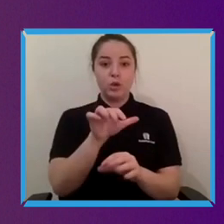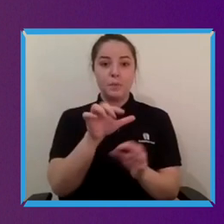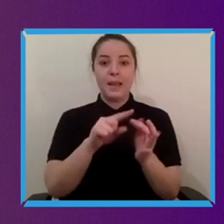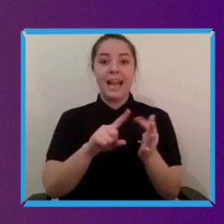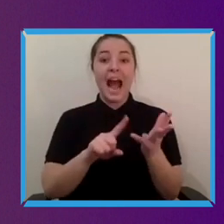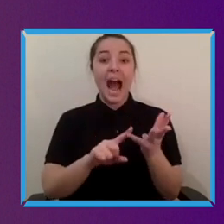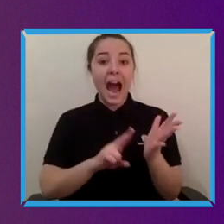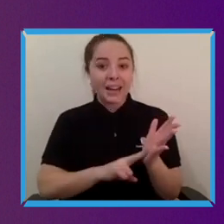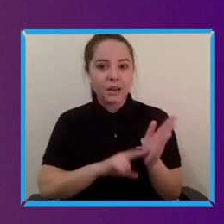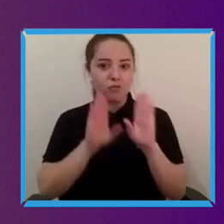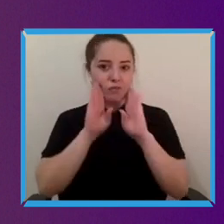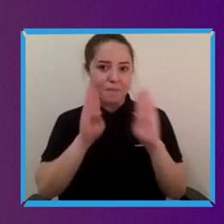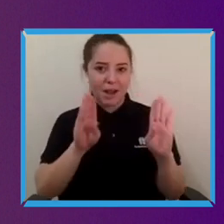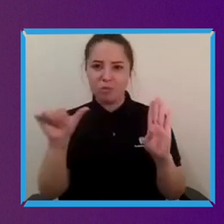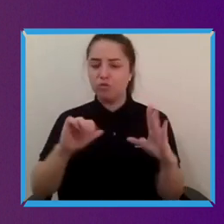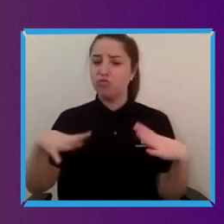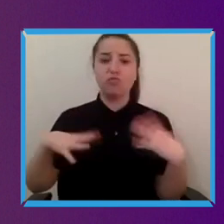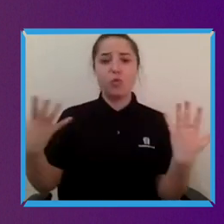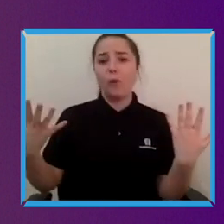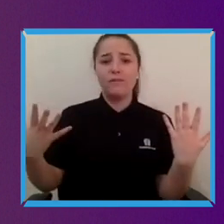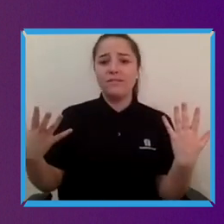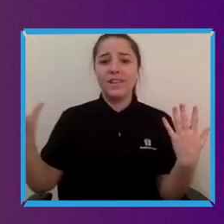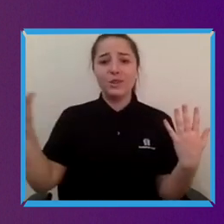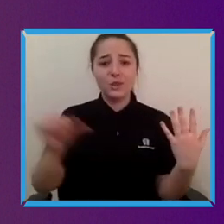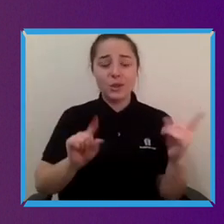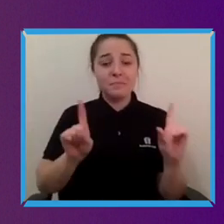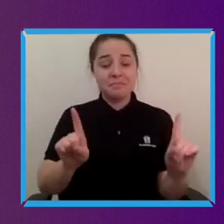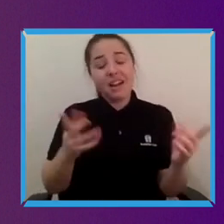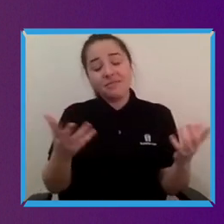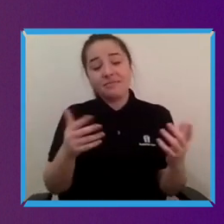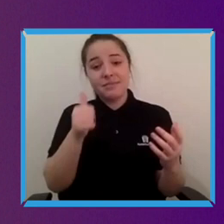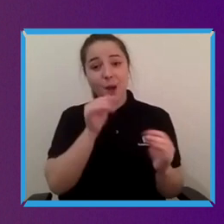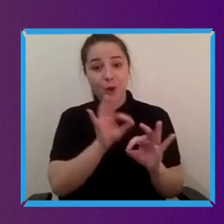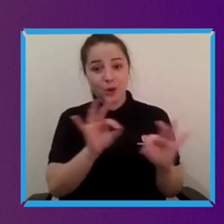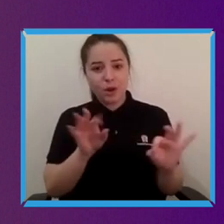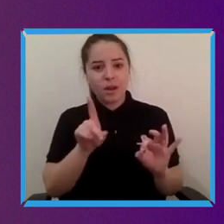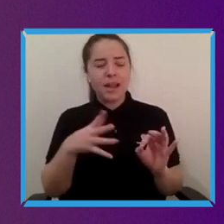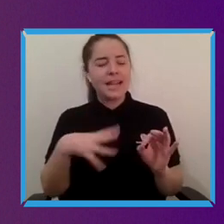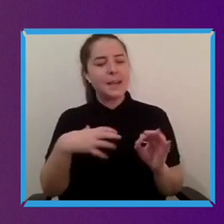But aside from that I guess it's that if we are open-minded enough about it